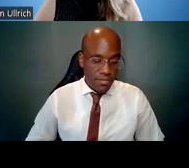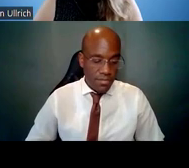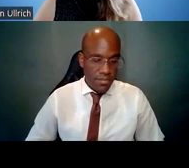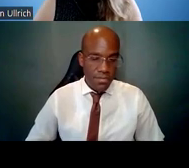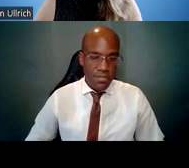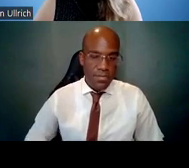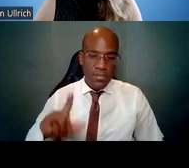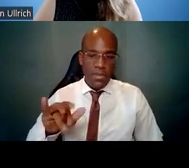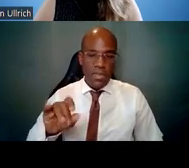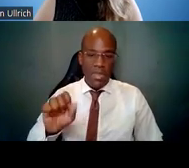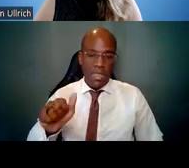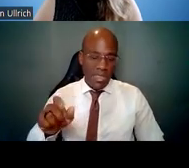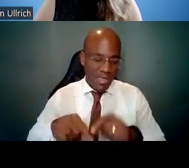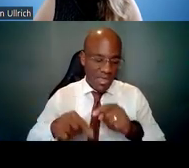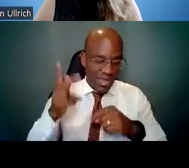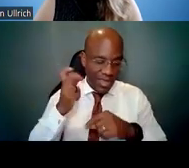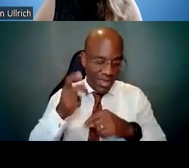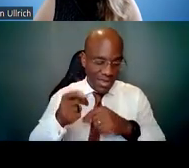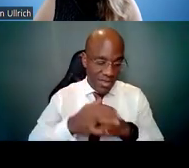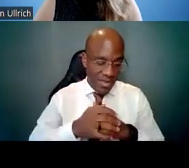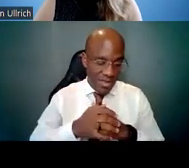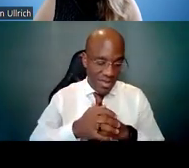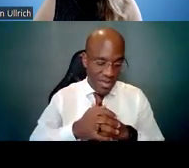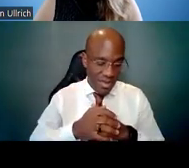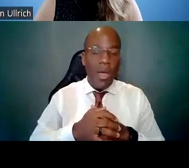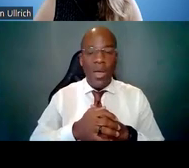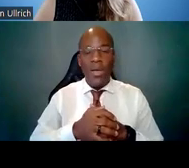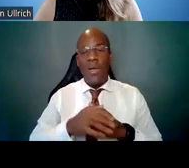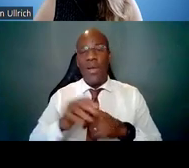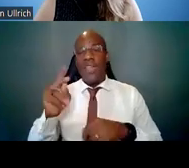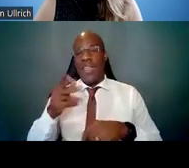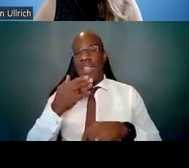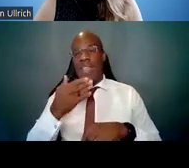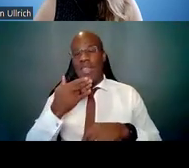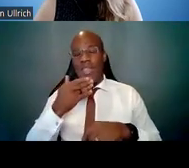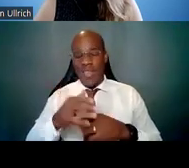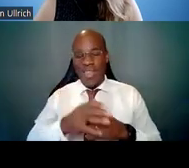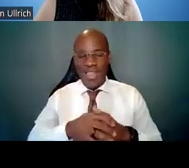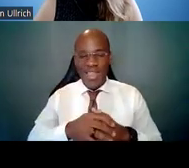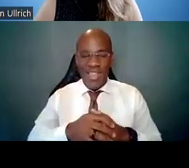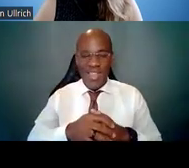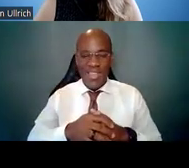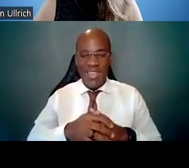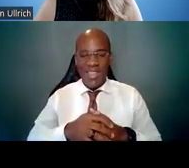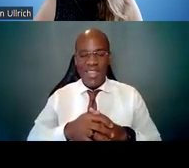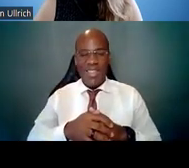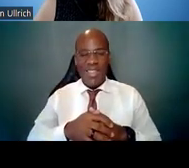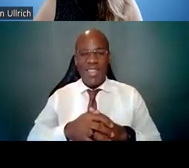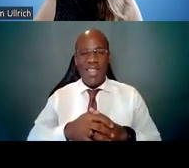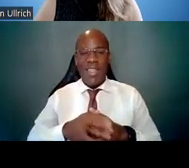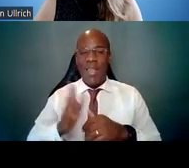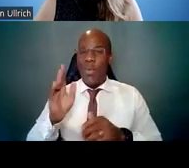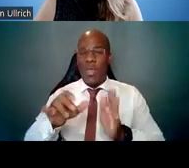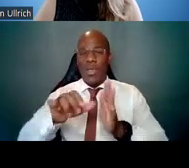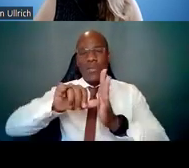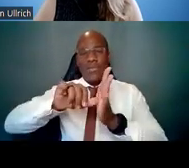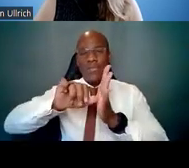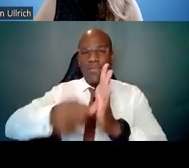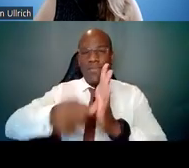Lisa Evans: Thank you. We're going to just hammer again on this Extramural Diversity website,